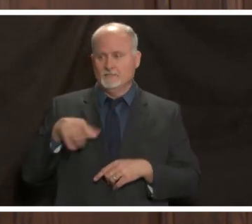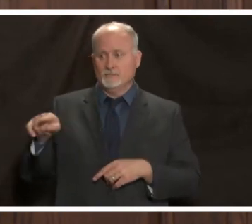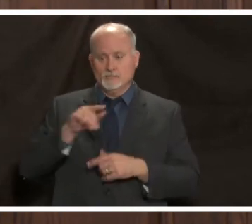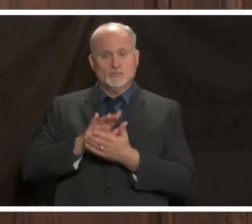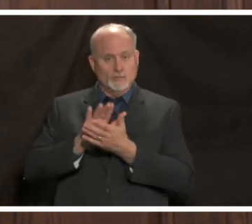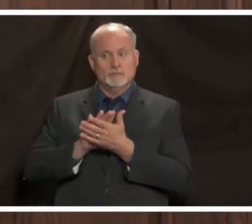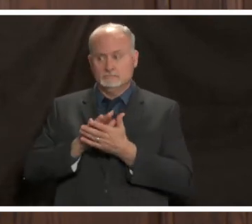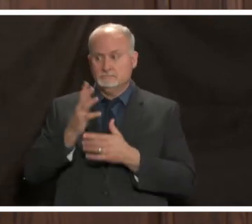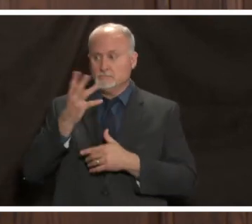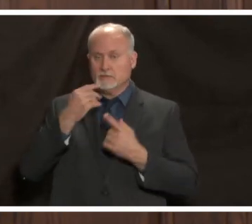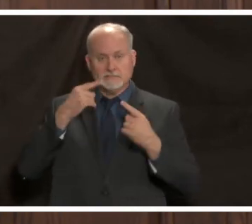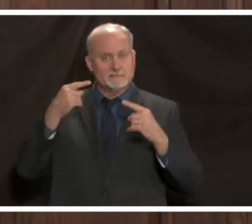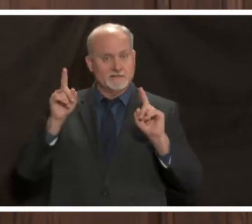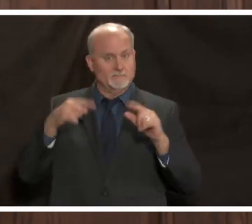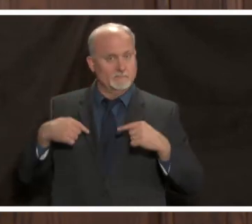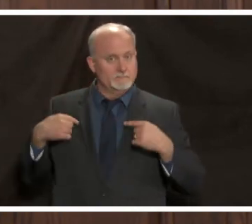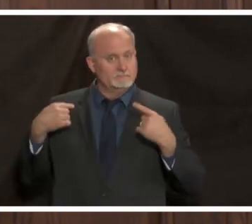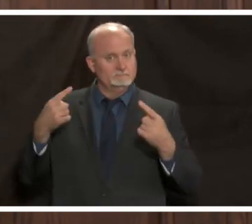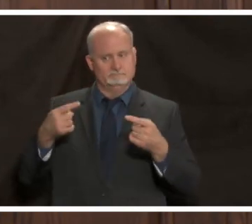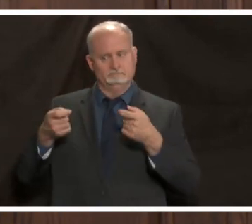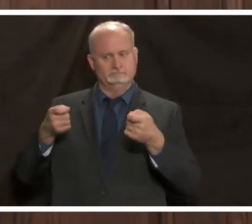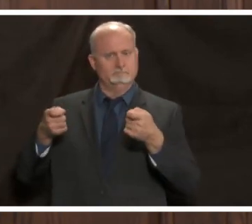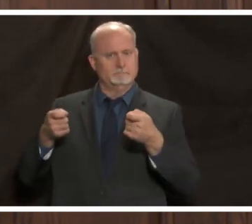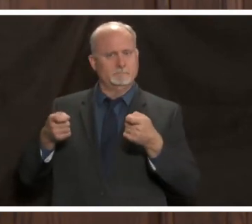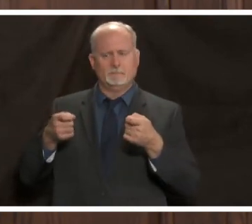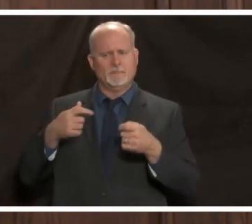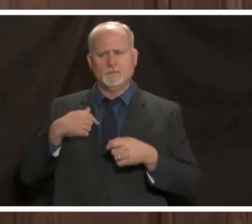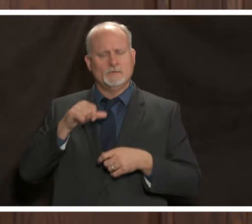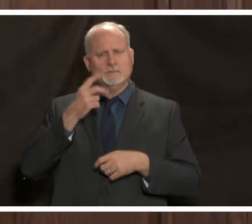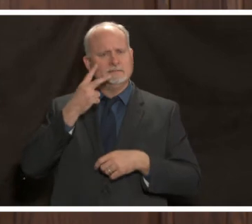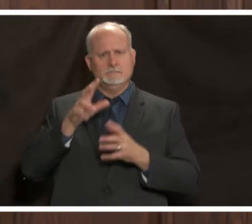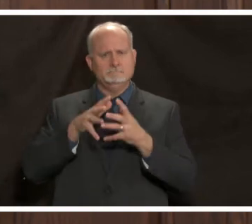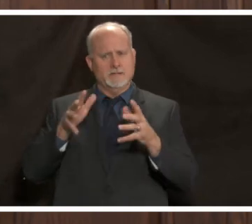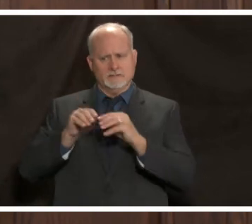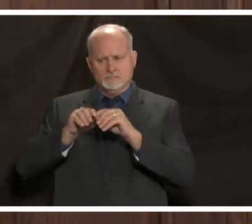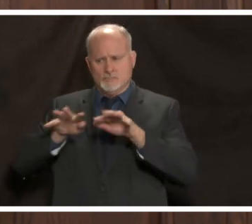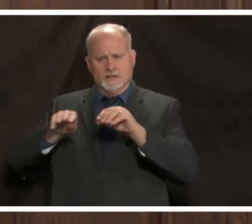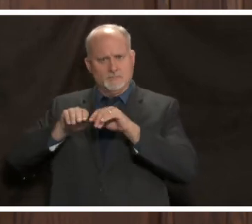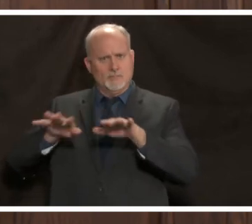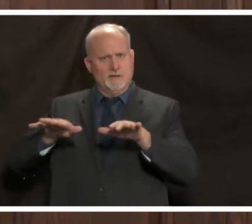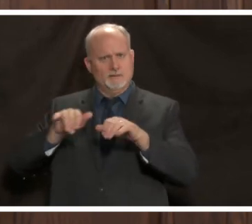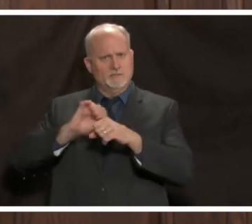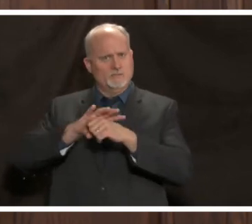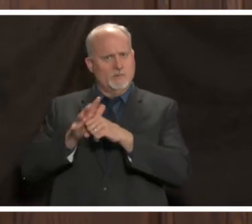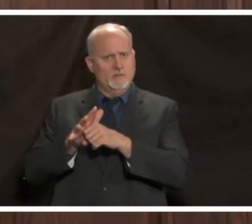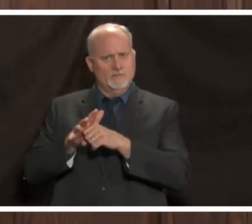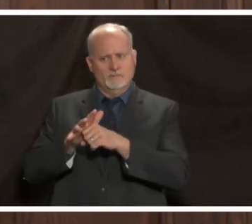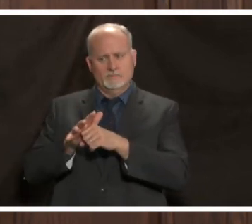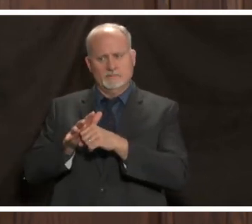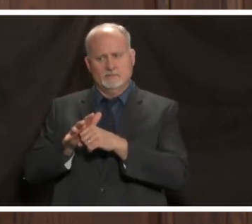successful we're not seeing a lot of evidence of spread of covid 19 that's occurring within